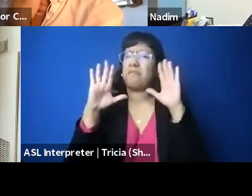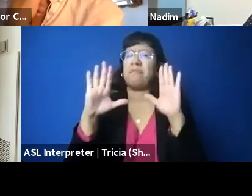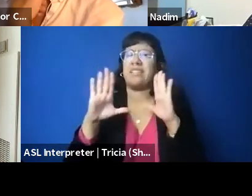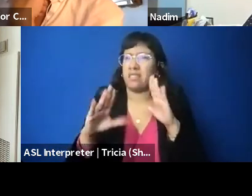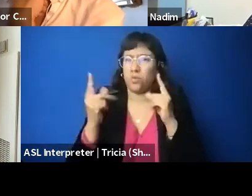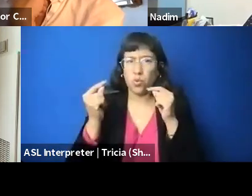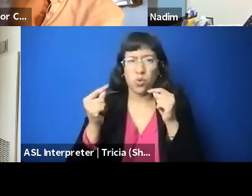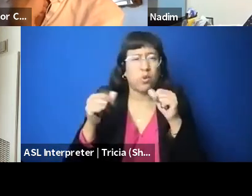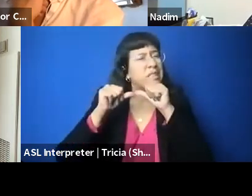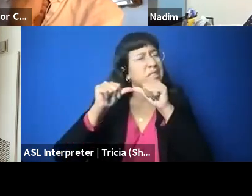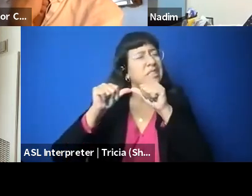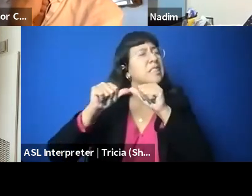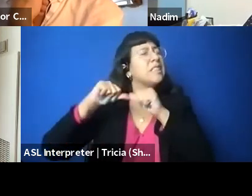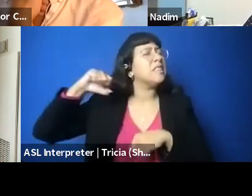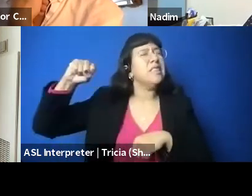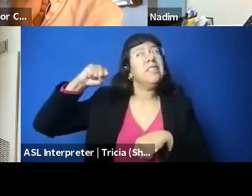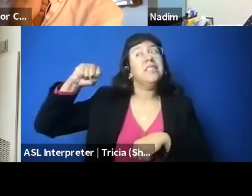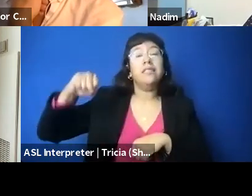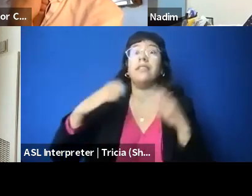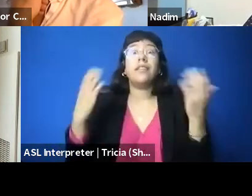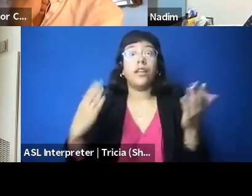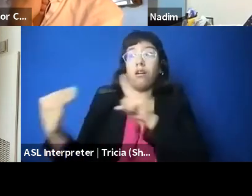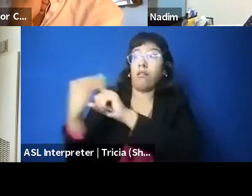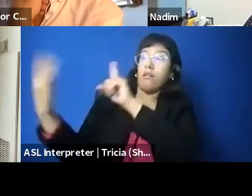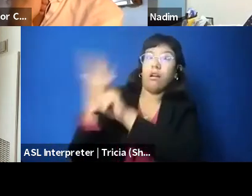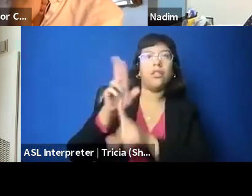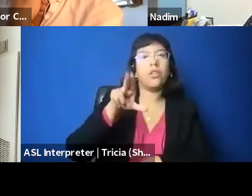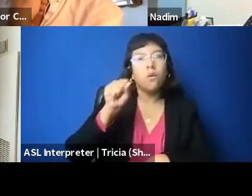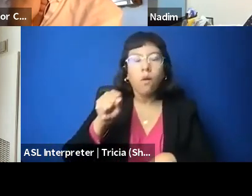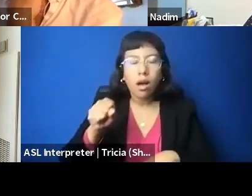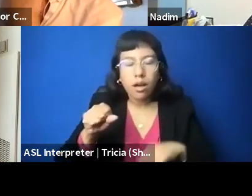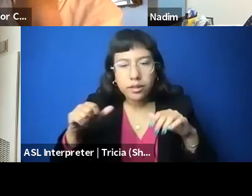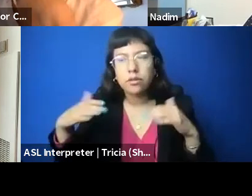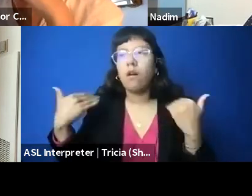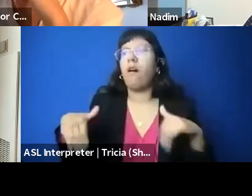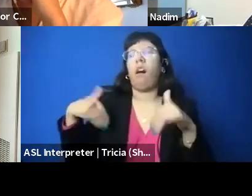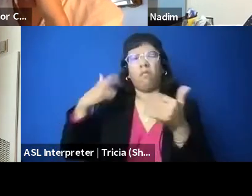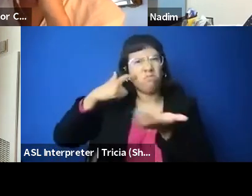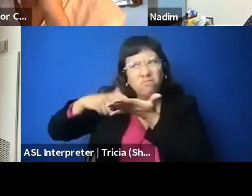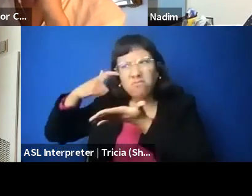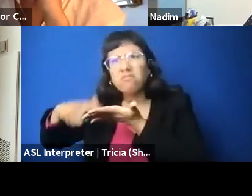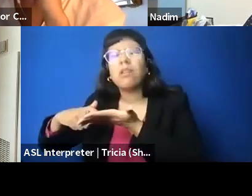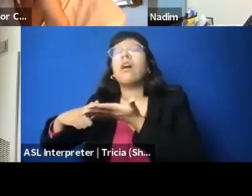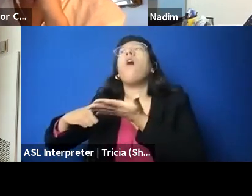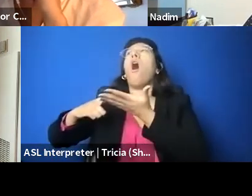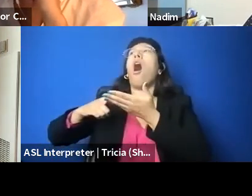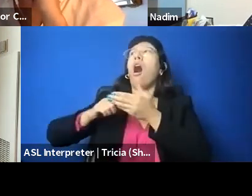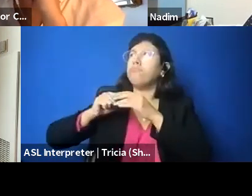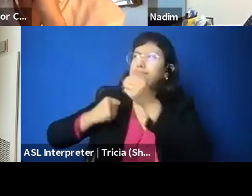and I think the activists here in the United States are really just growing the movement and just getting the message out, and I think we should be, we have a long way to go,